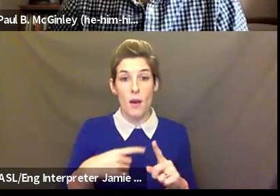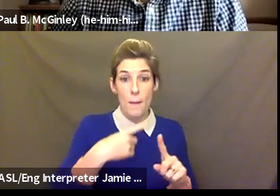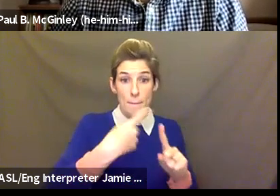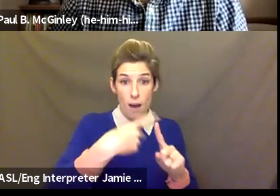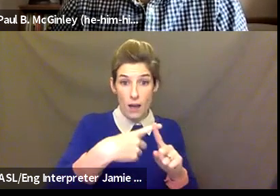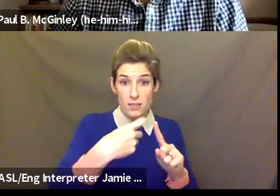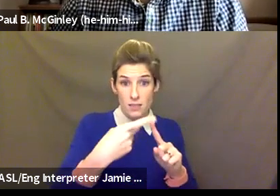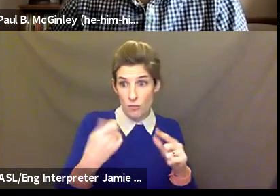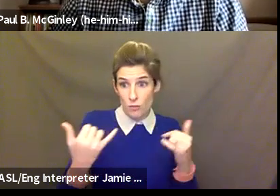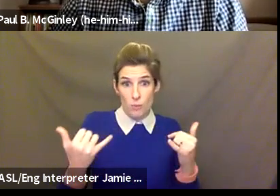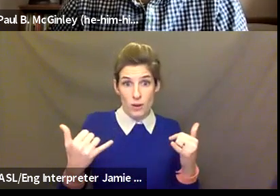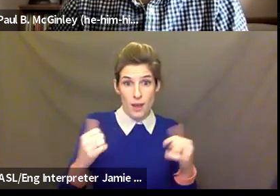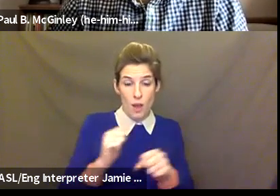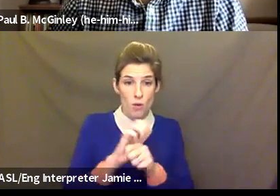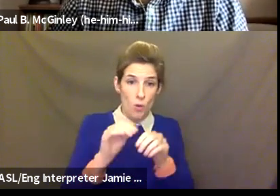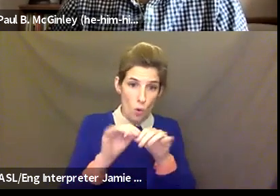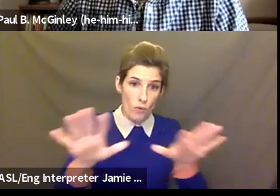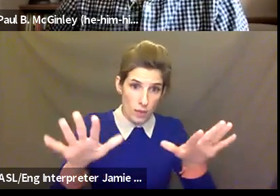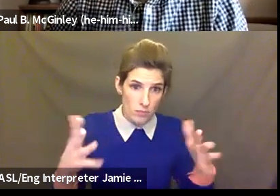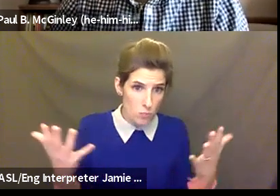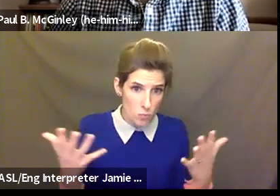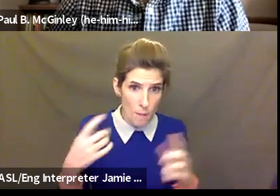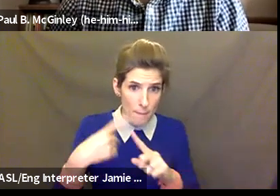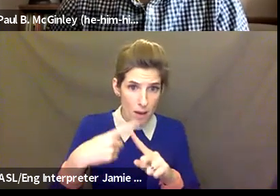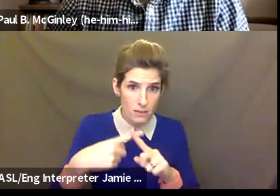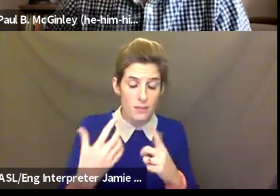moment, and not to say that this has been a good period, right,